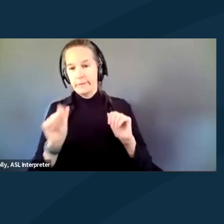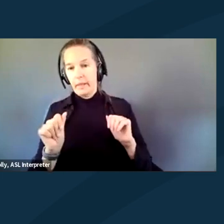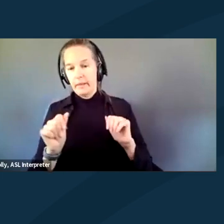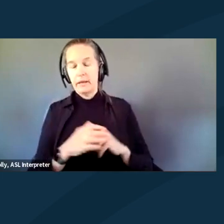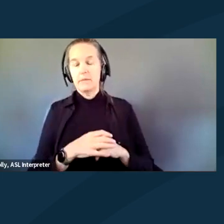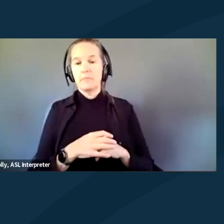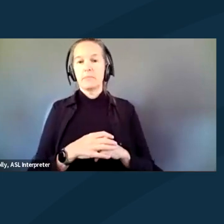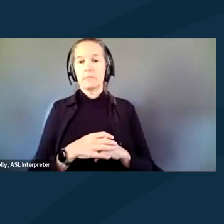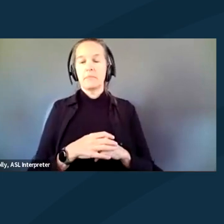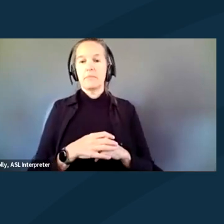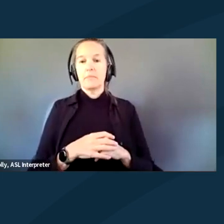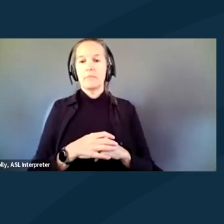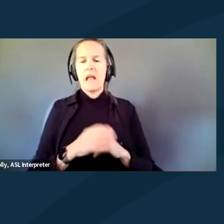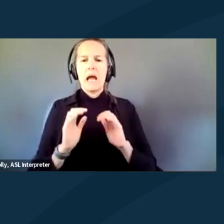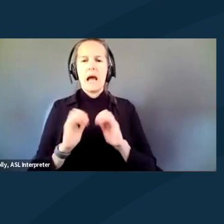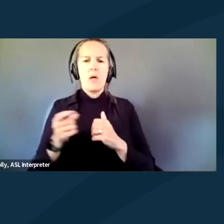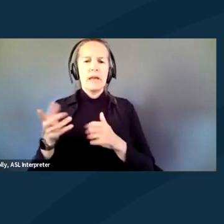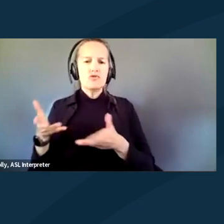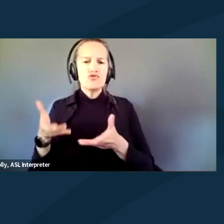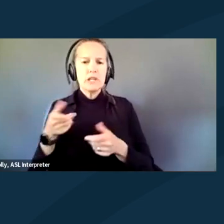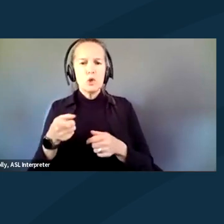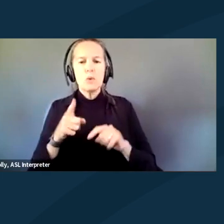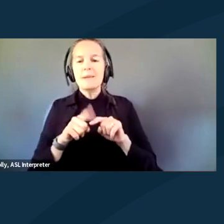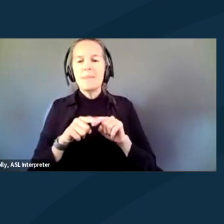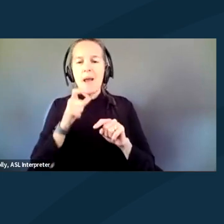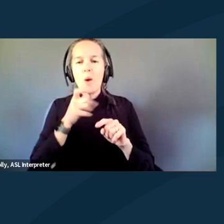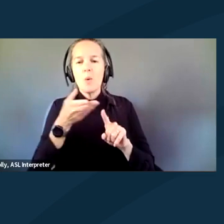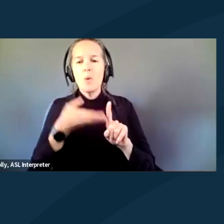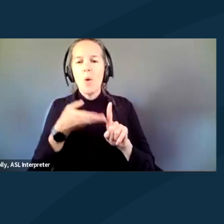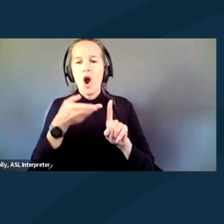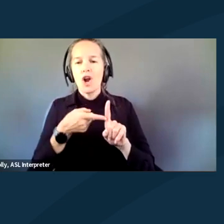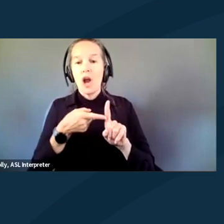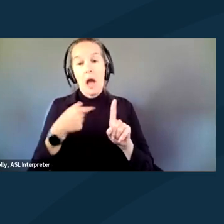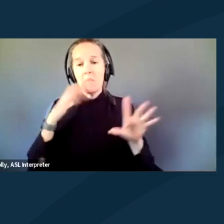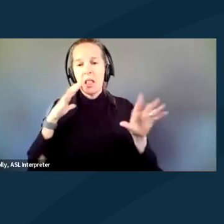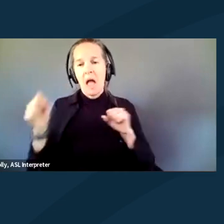how they treat you depends on who you are. So I'm loud. I've always been loud.